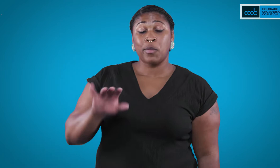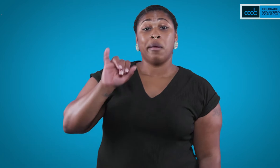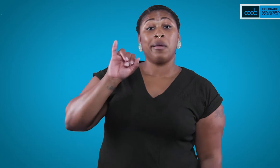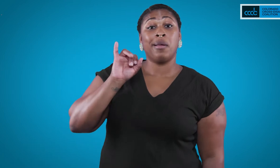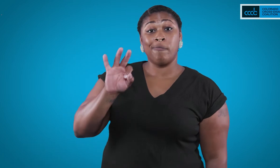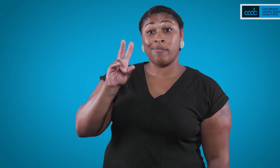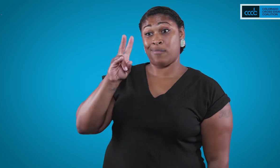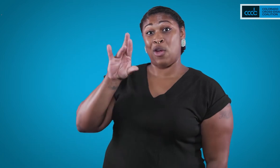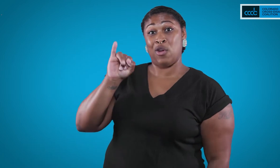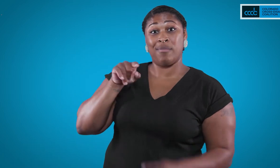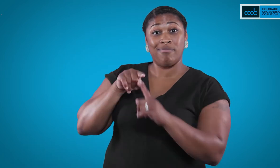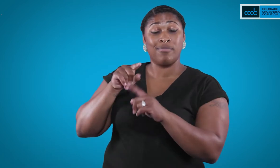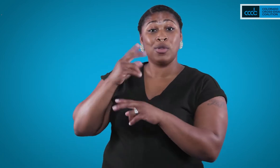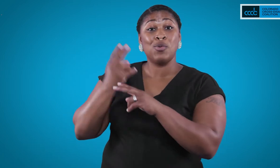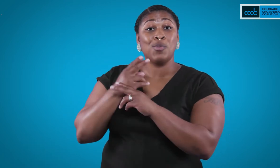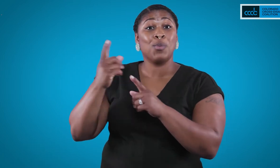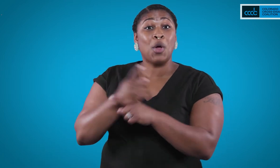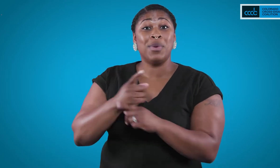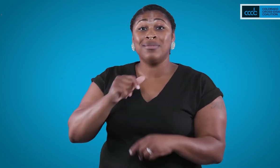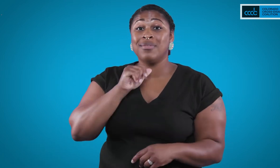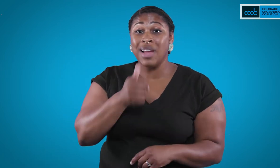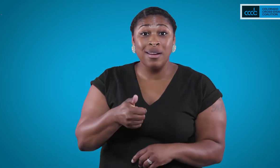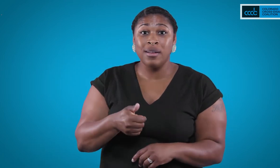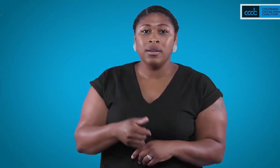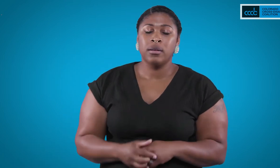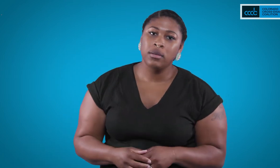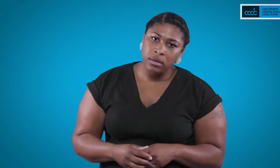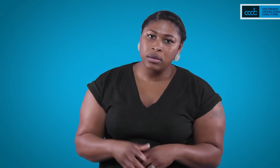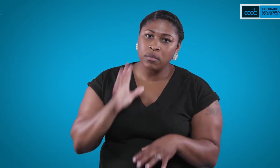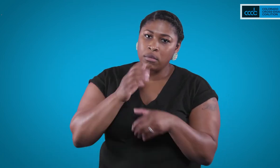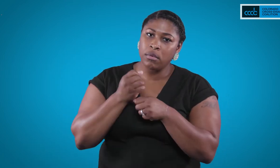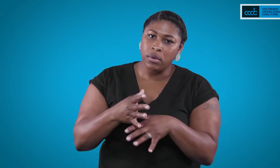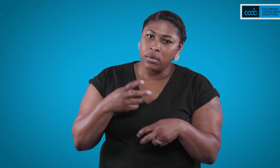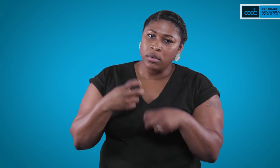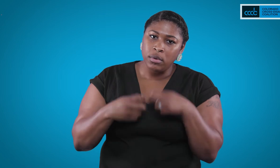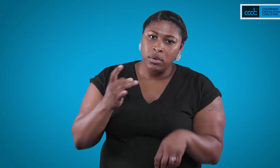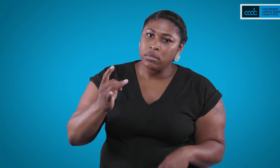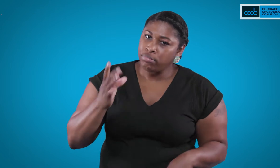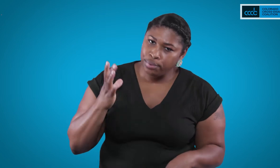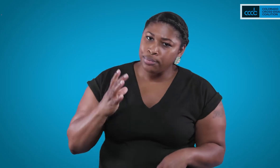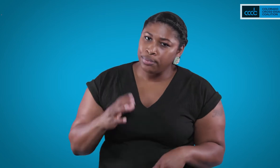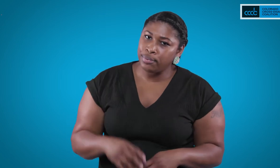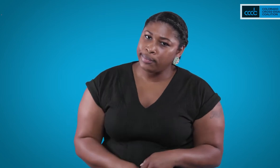This is one of the pitfalls of using a VRI if not used properly.